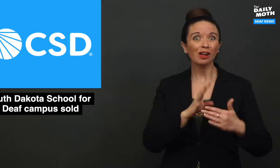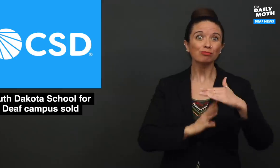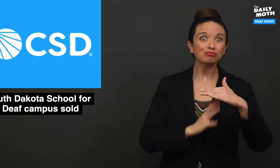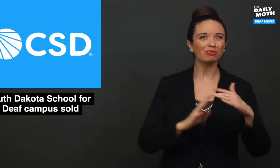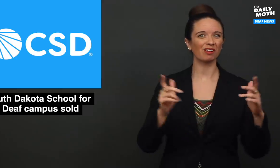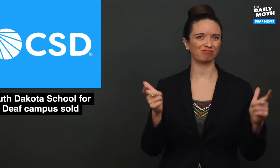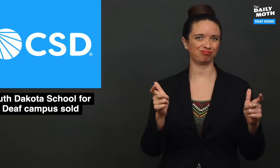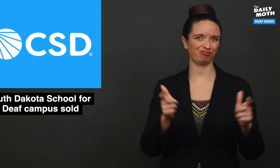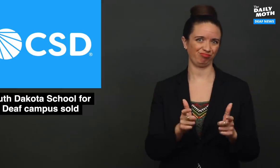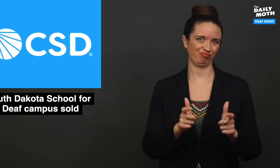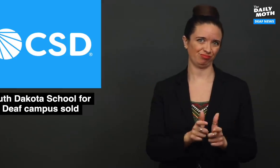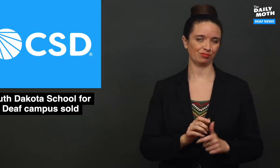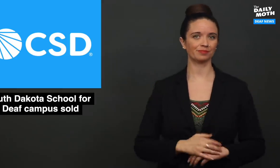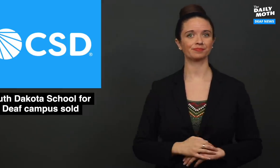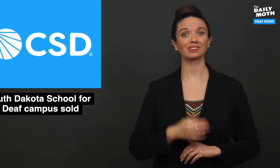student enrollment dwindled.